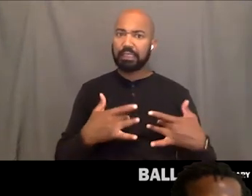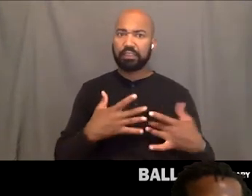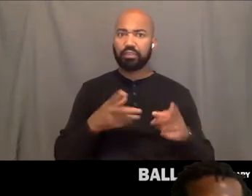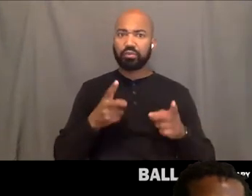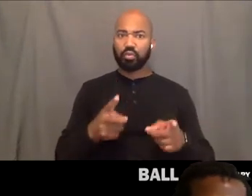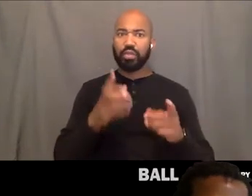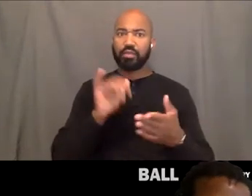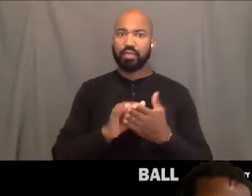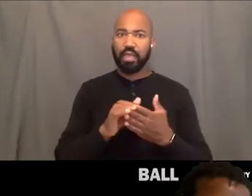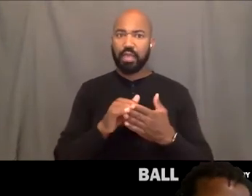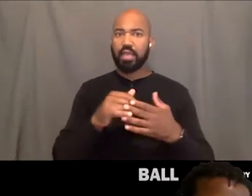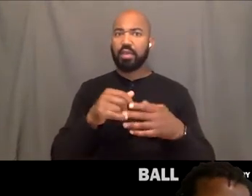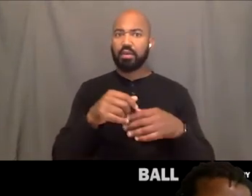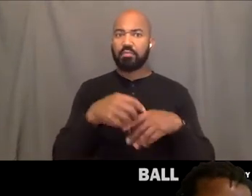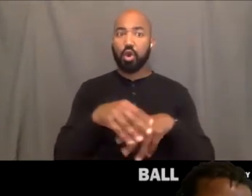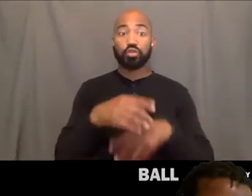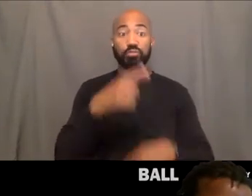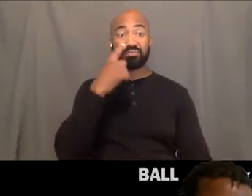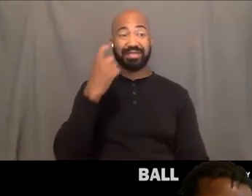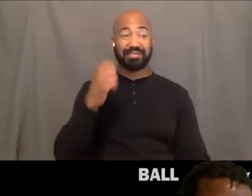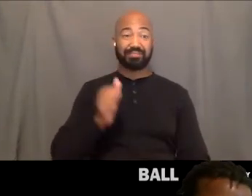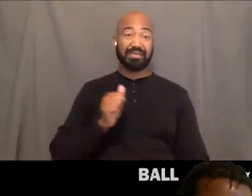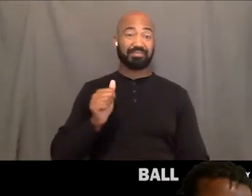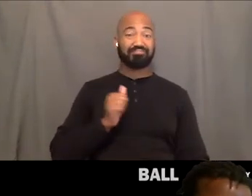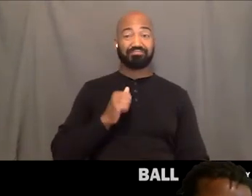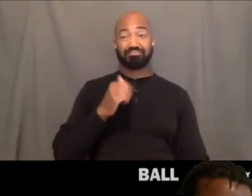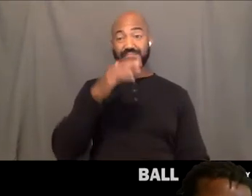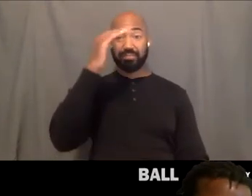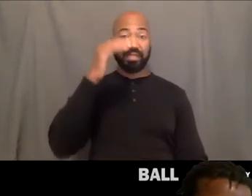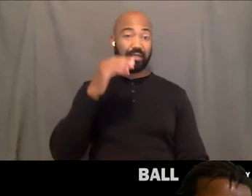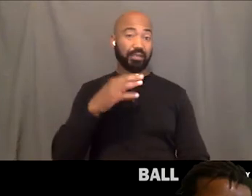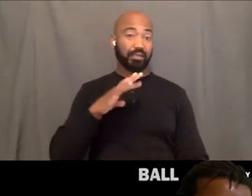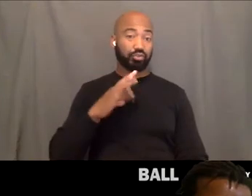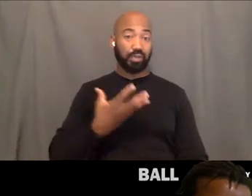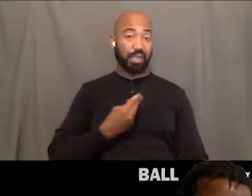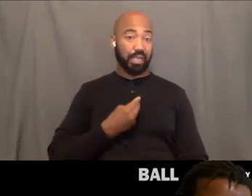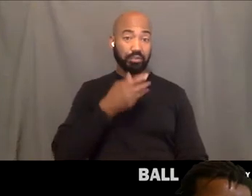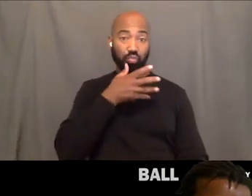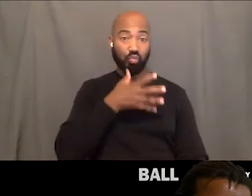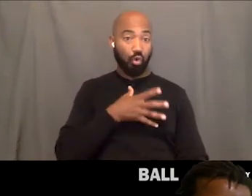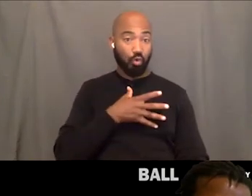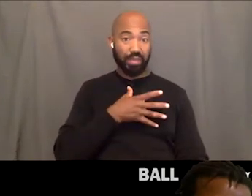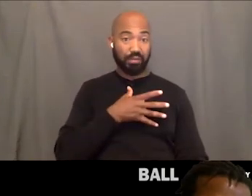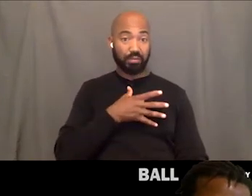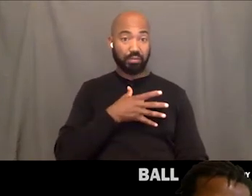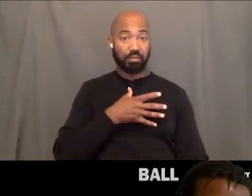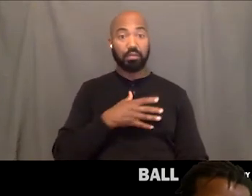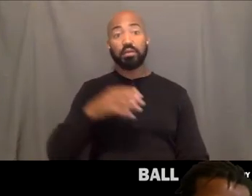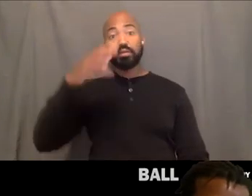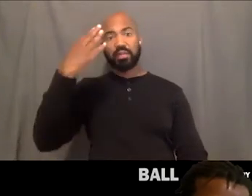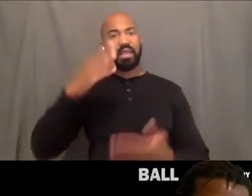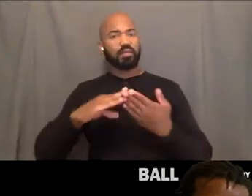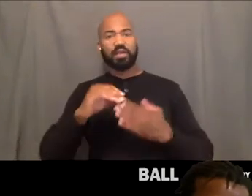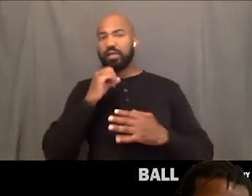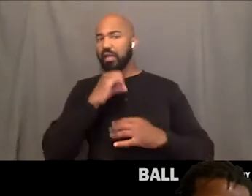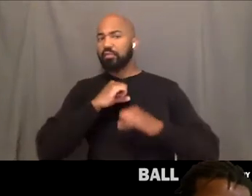being a black Trans woman, we are not as protected by the black community as others.